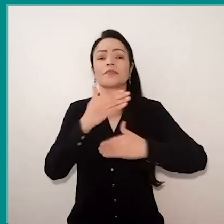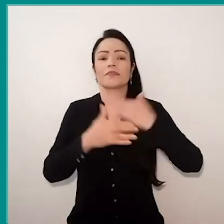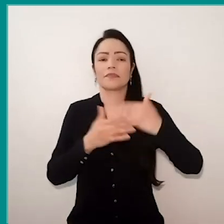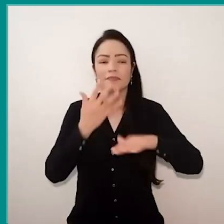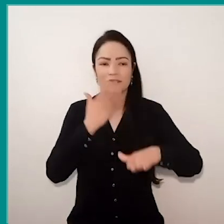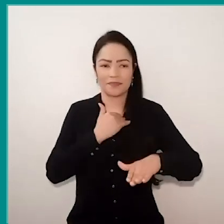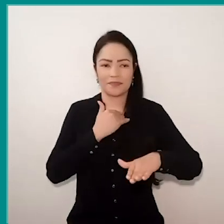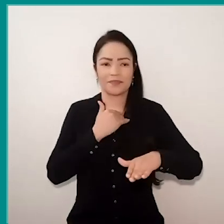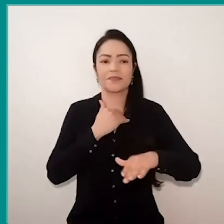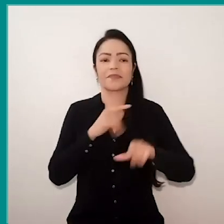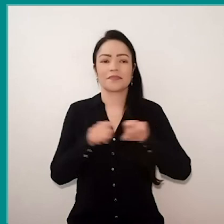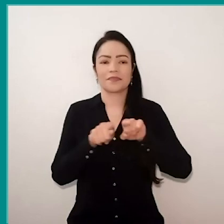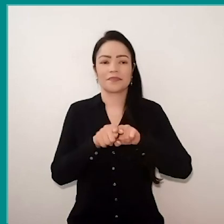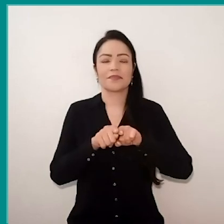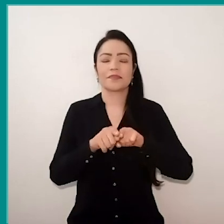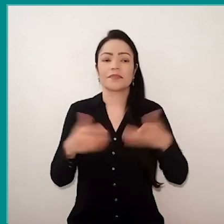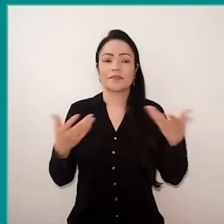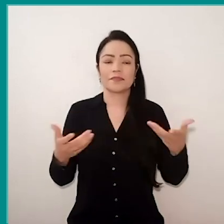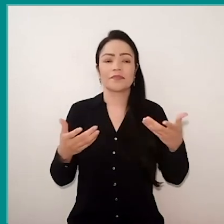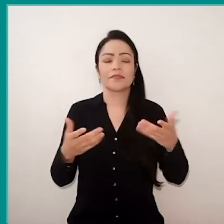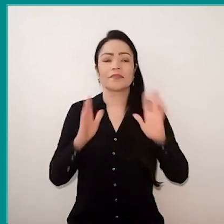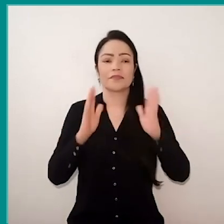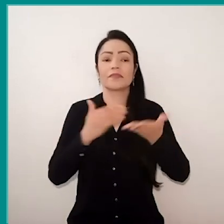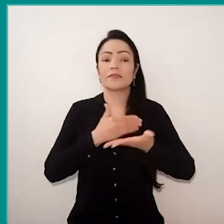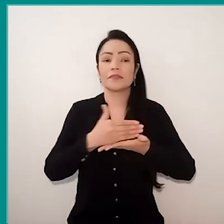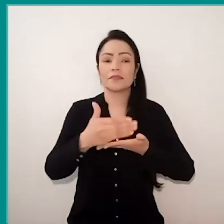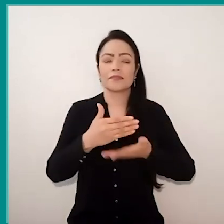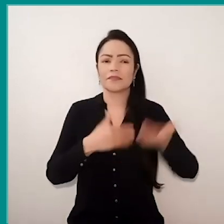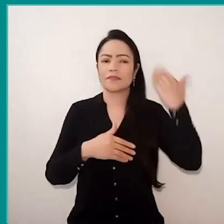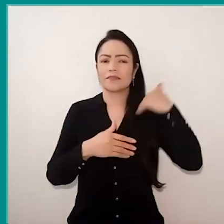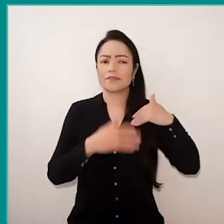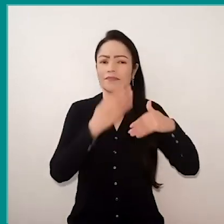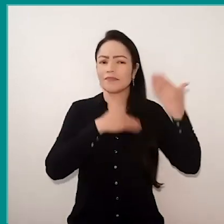and its premises, since its beginning, back in 1987,